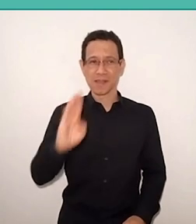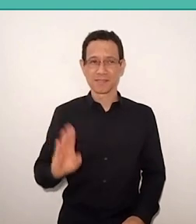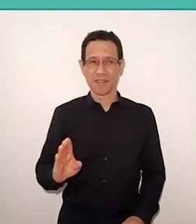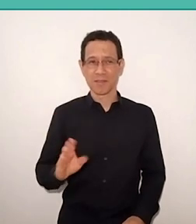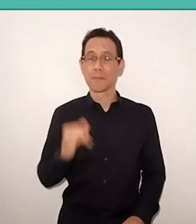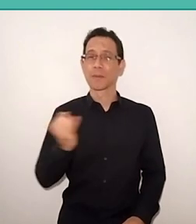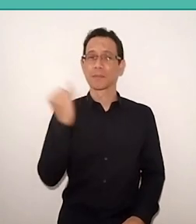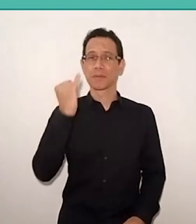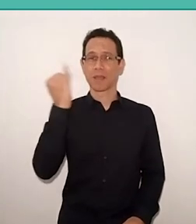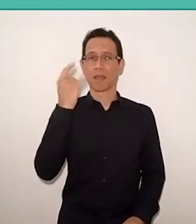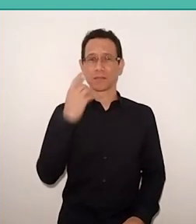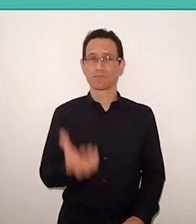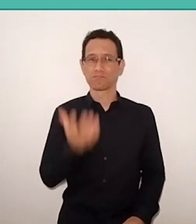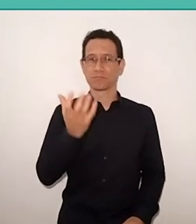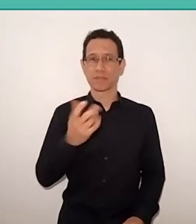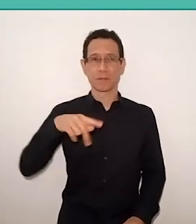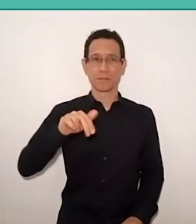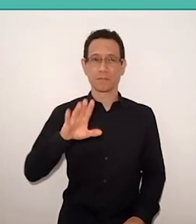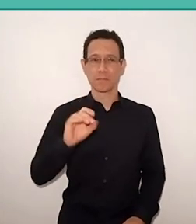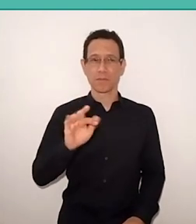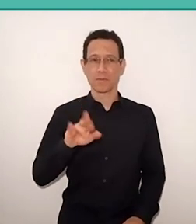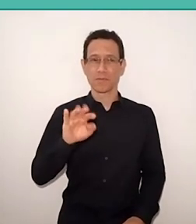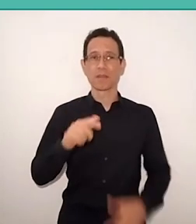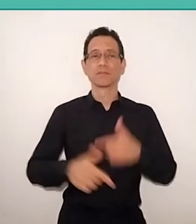Freire worked in a Protestant organization.